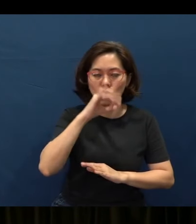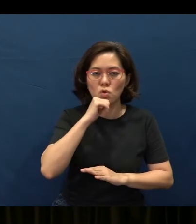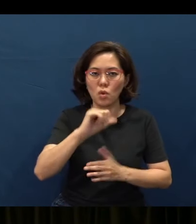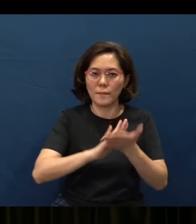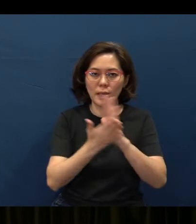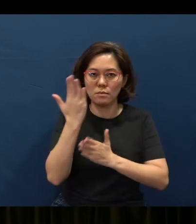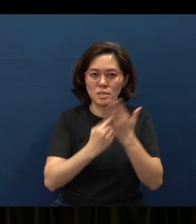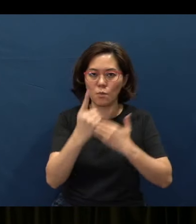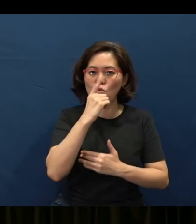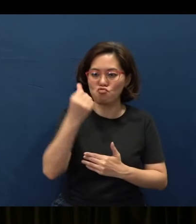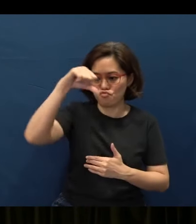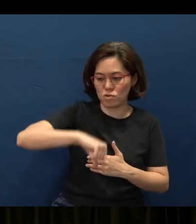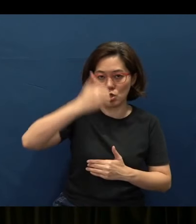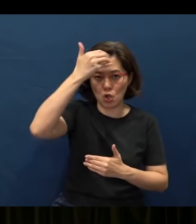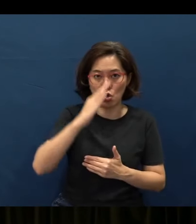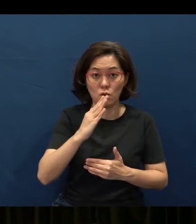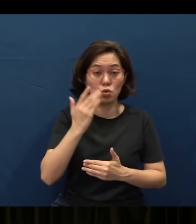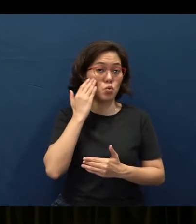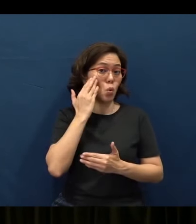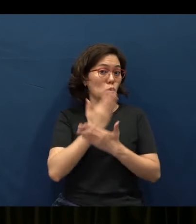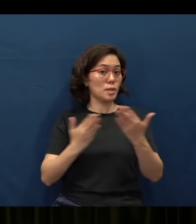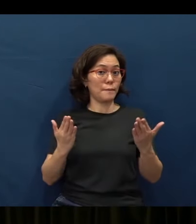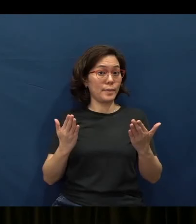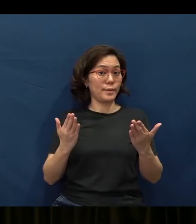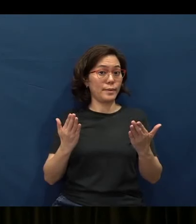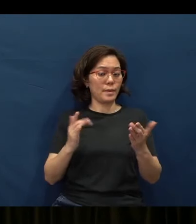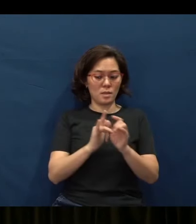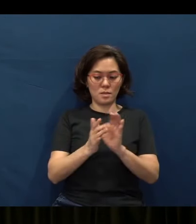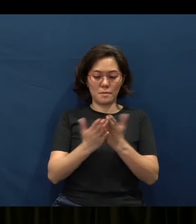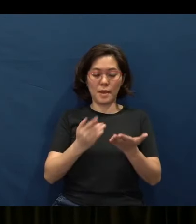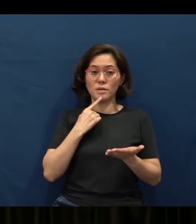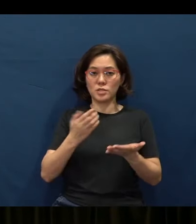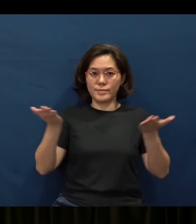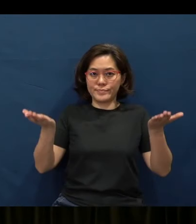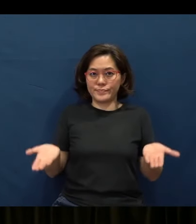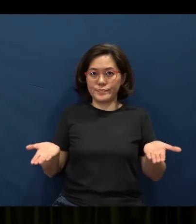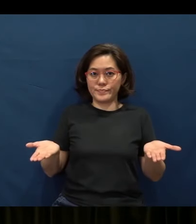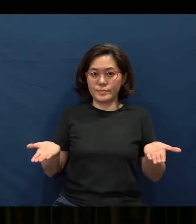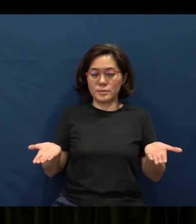And you know something? That's what the Bible says here - the book, the Proverbs, is really for the simple.